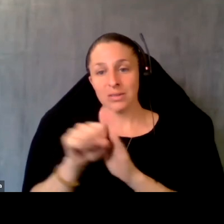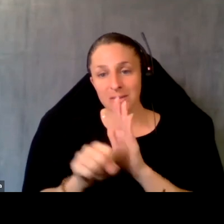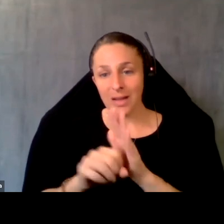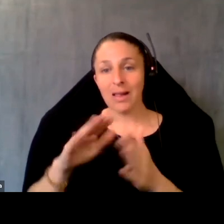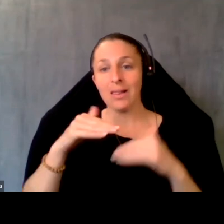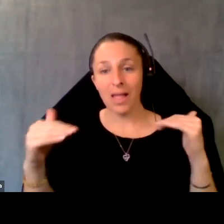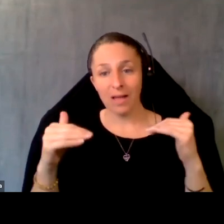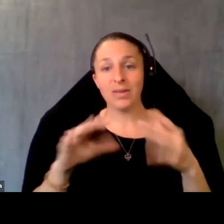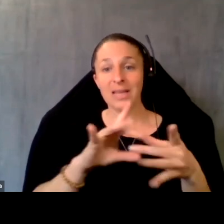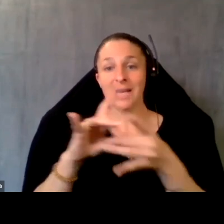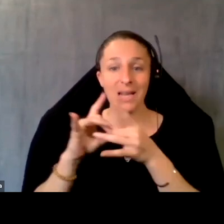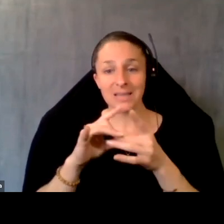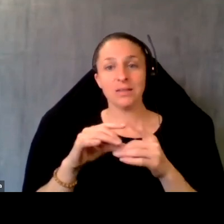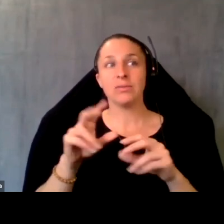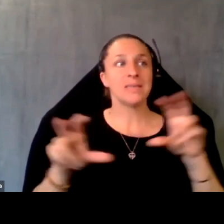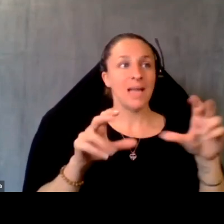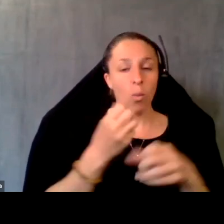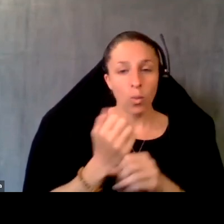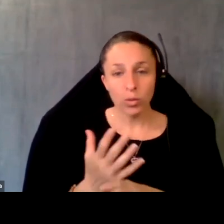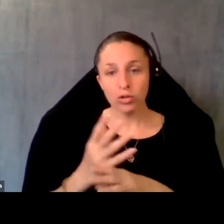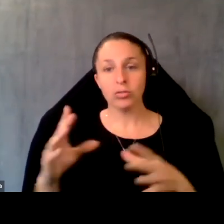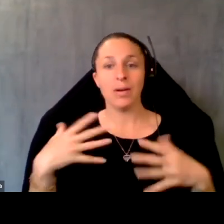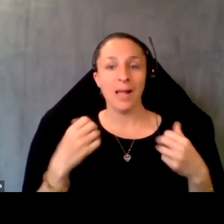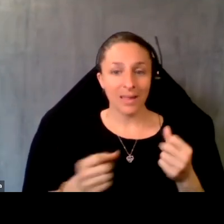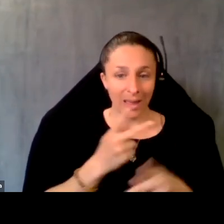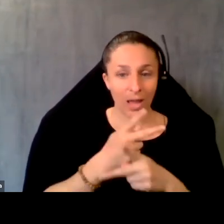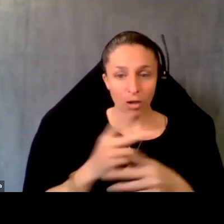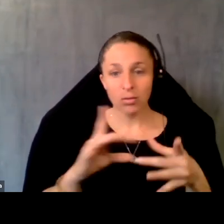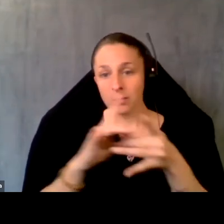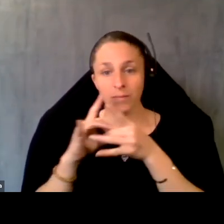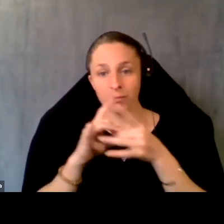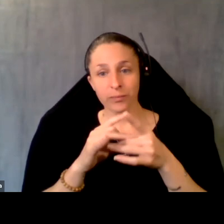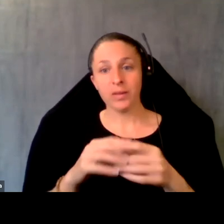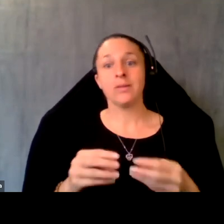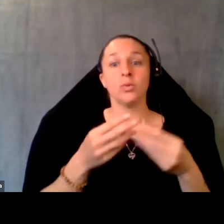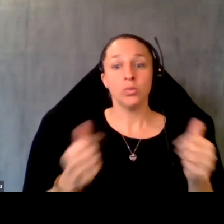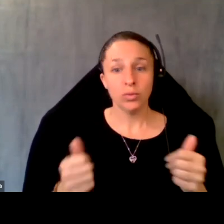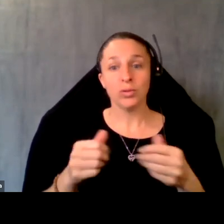and health policy stakeholders into opportunities for solution-driven ways to break down barriers